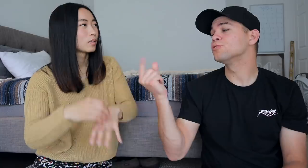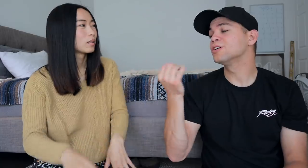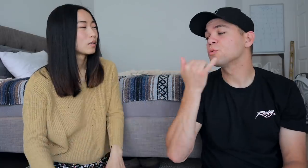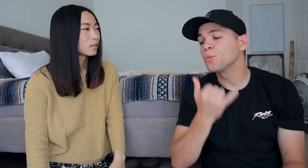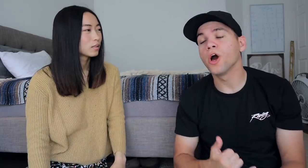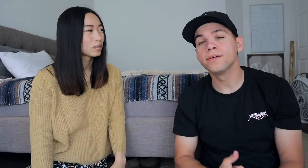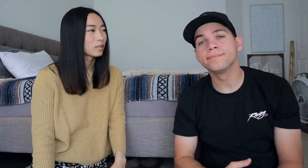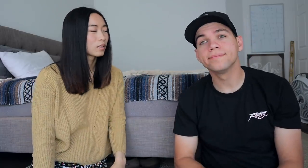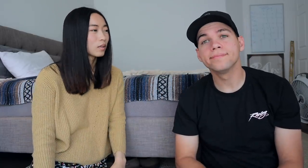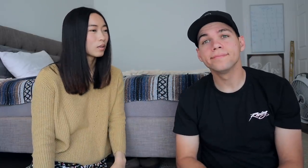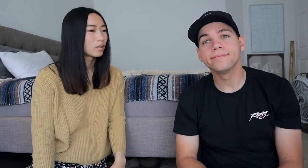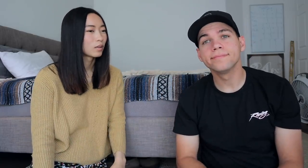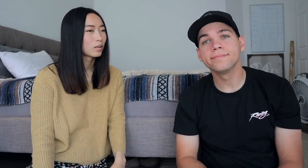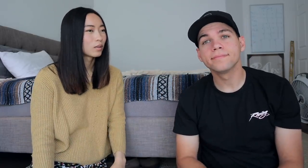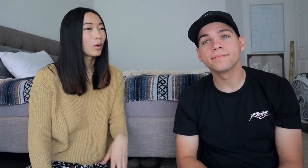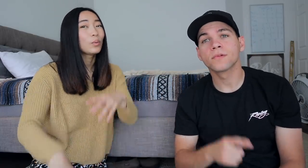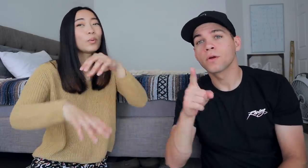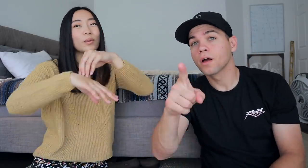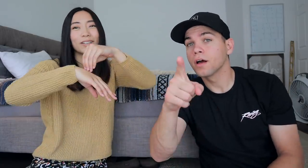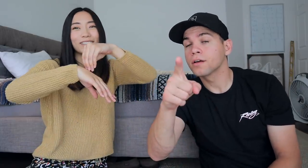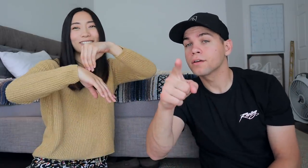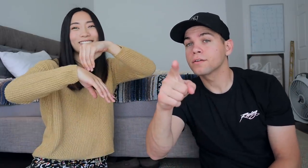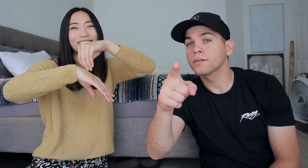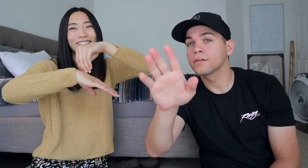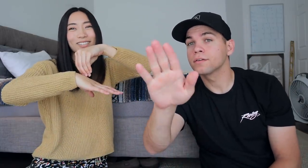You're doing it wrong! Oh! this way?